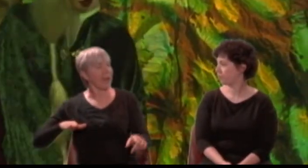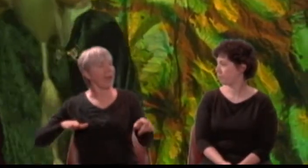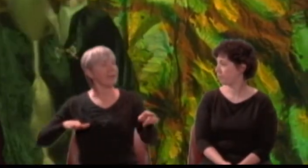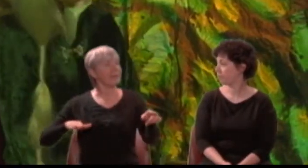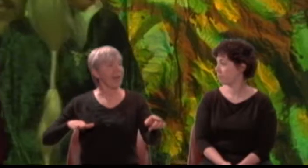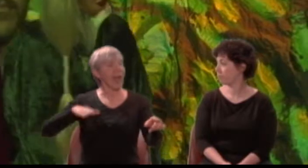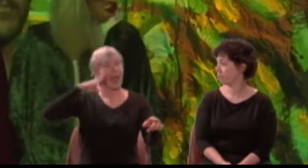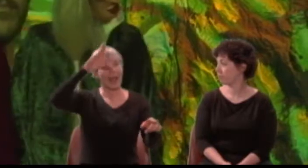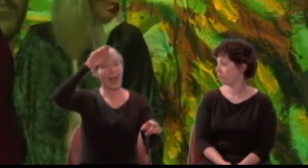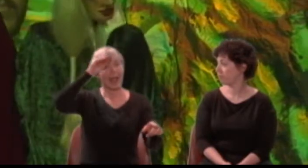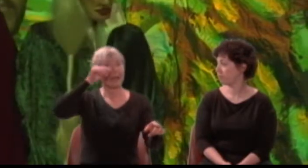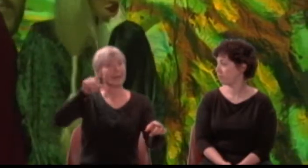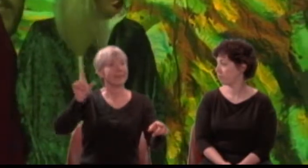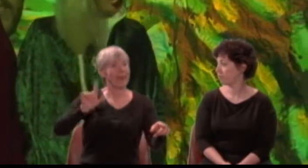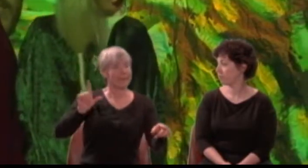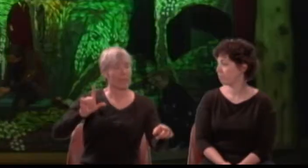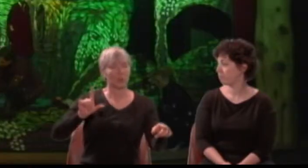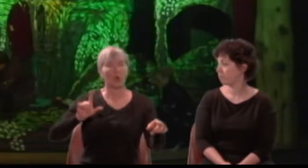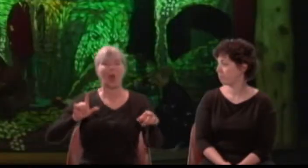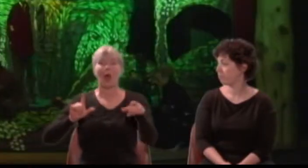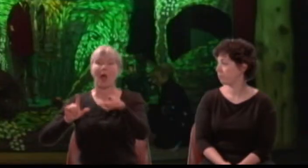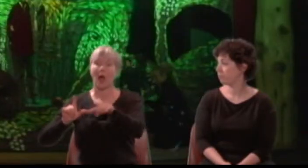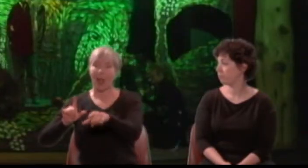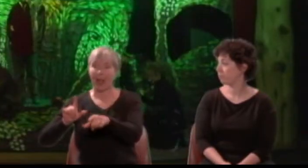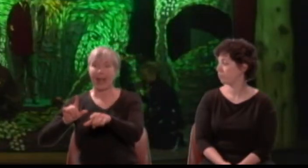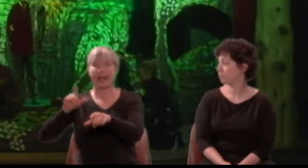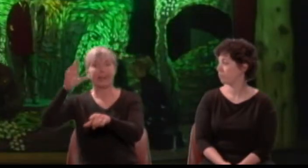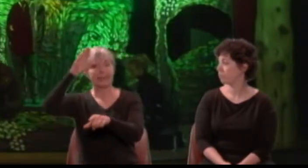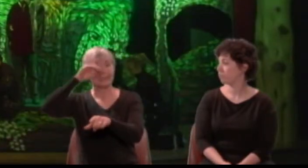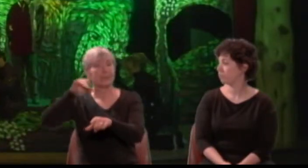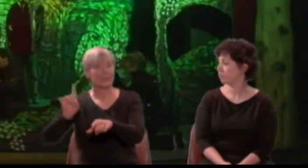this Demetrius is; this Helena.